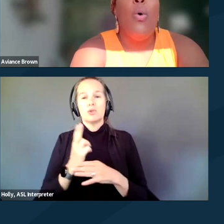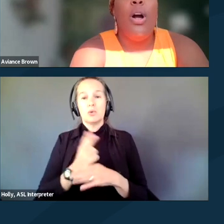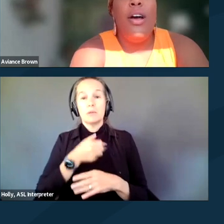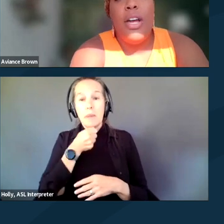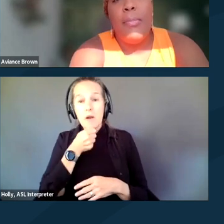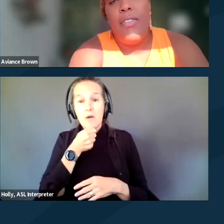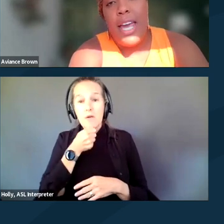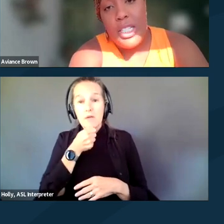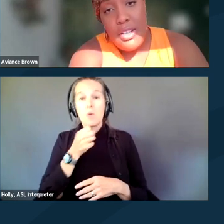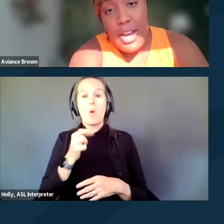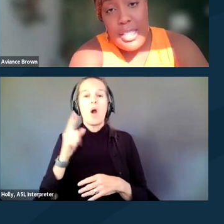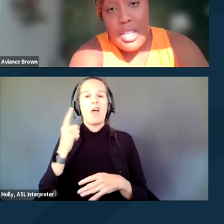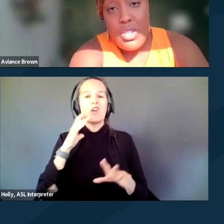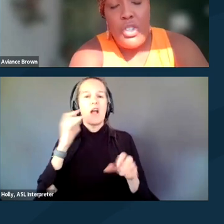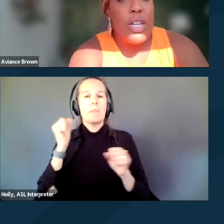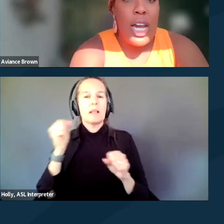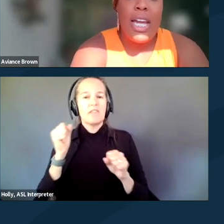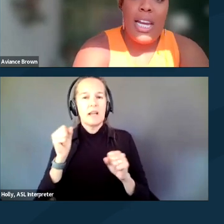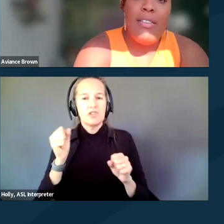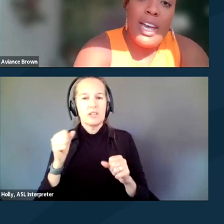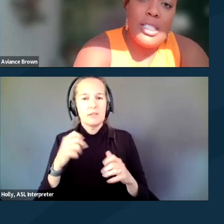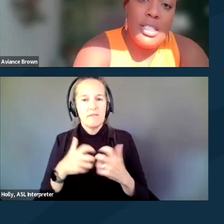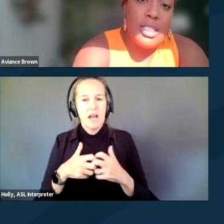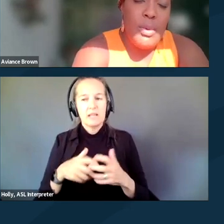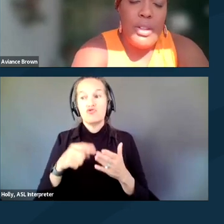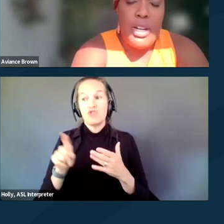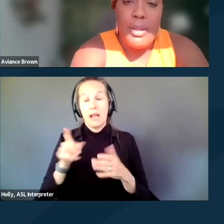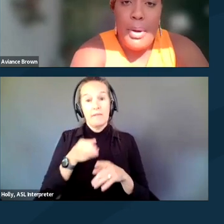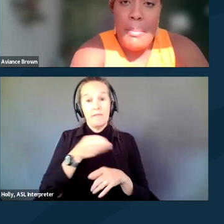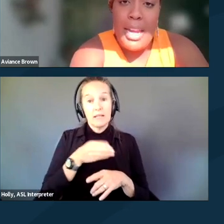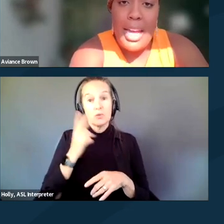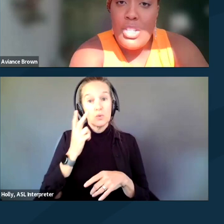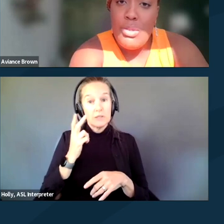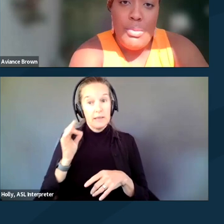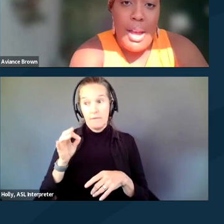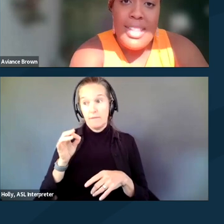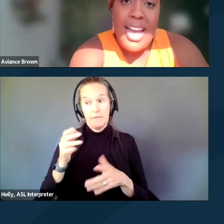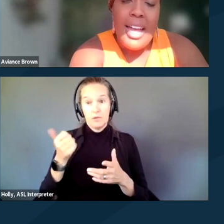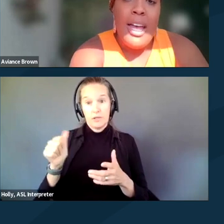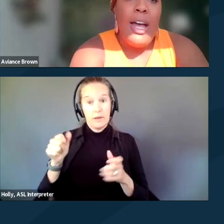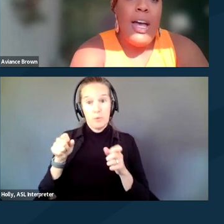or other amplification devices, checking in advance to see whether there's some permitting issues around that.